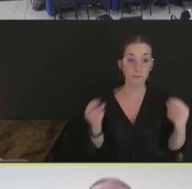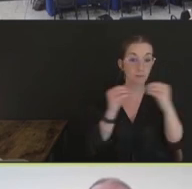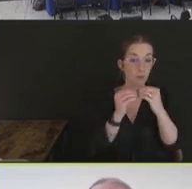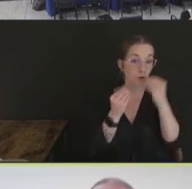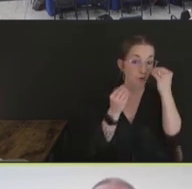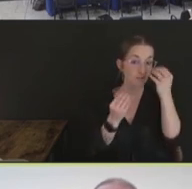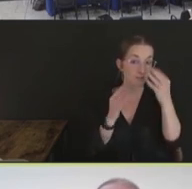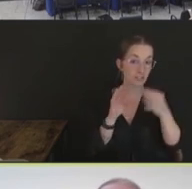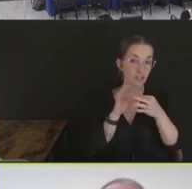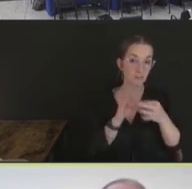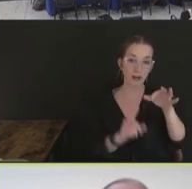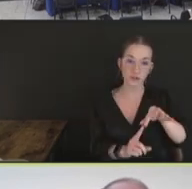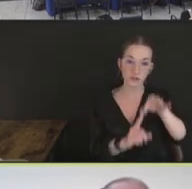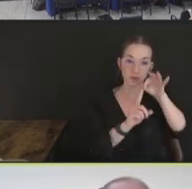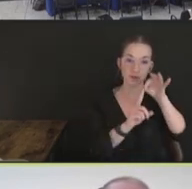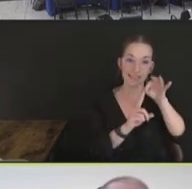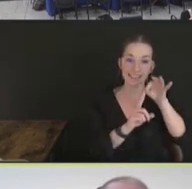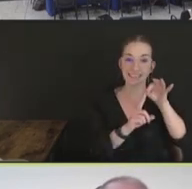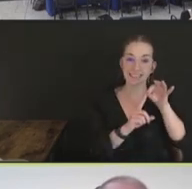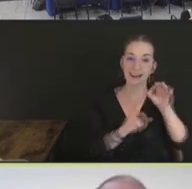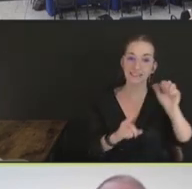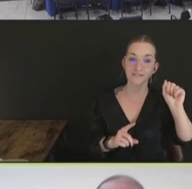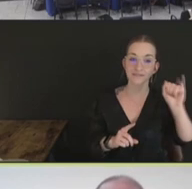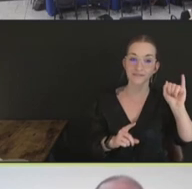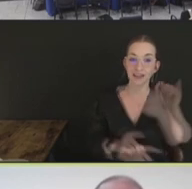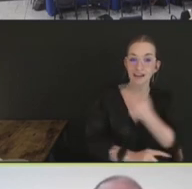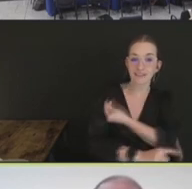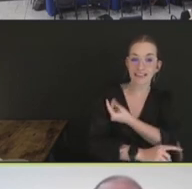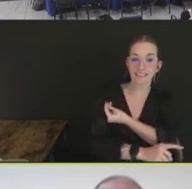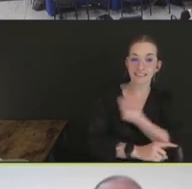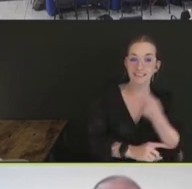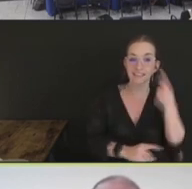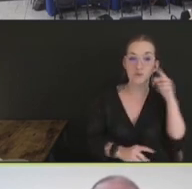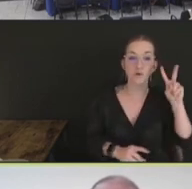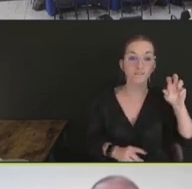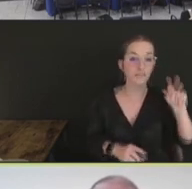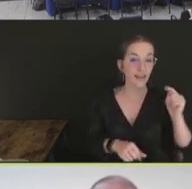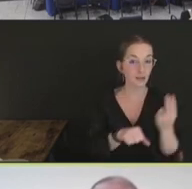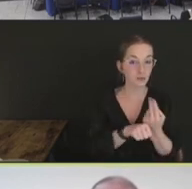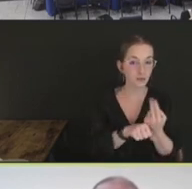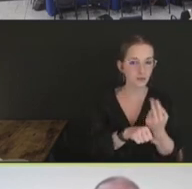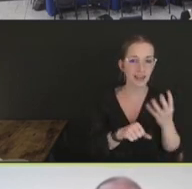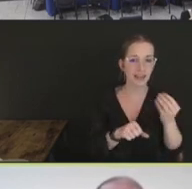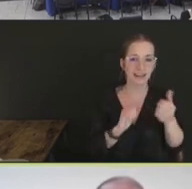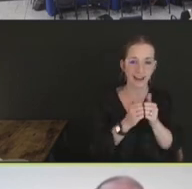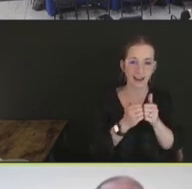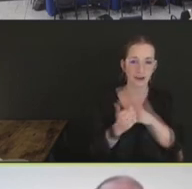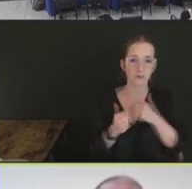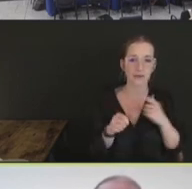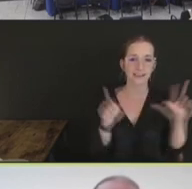for veterinary use, and how we license them, we have a specific veterinary services memorandum,